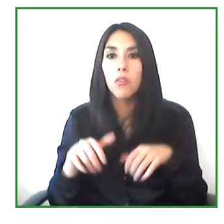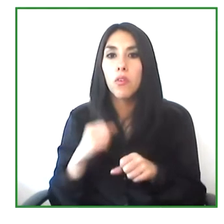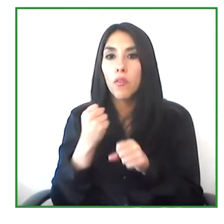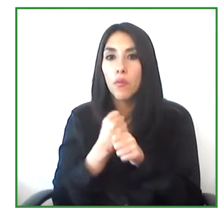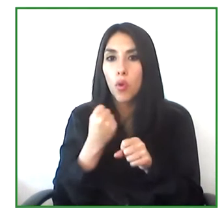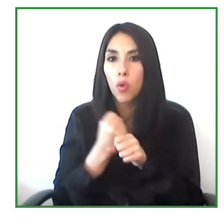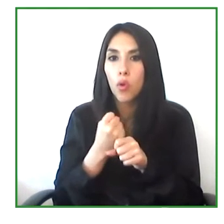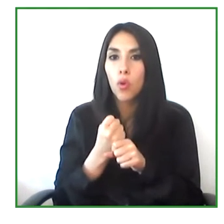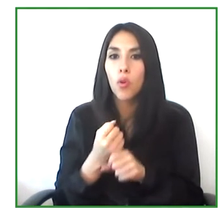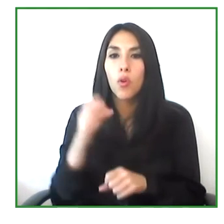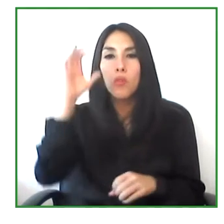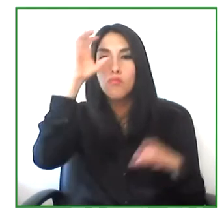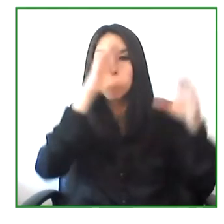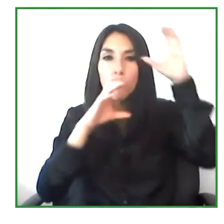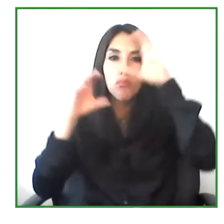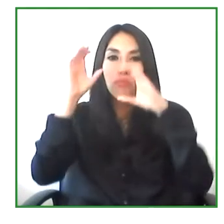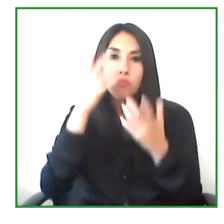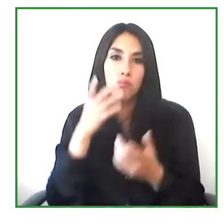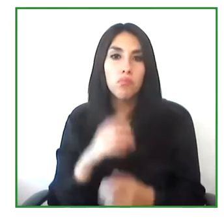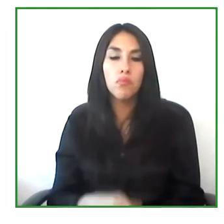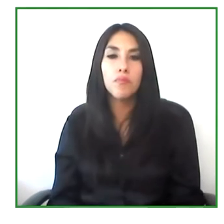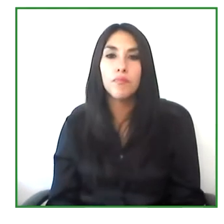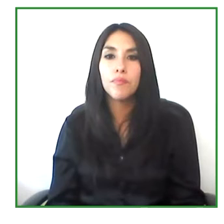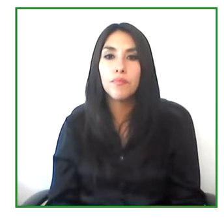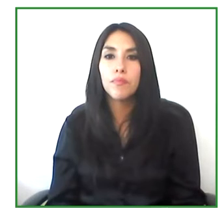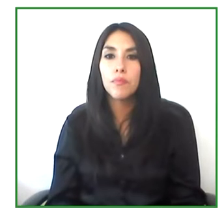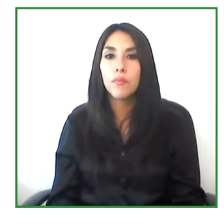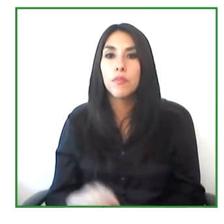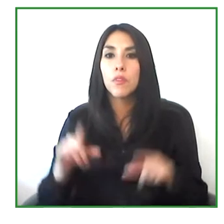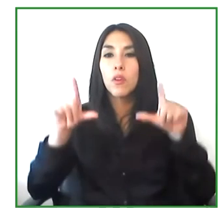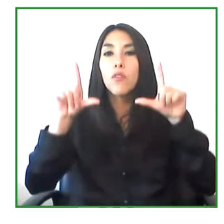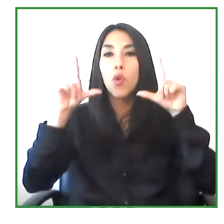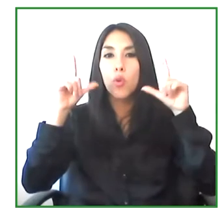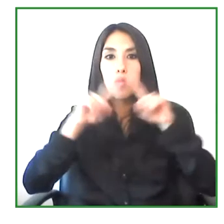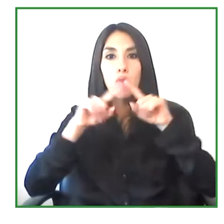I think these are data that we can replicate and these goes along